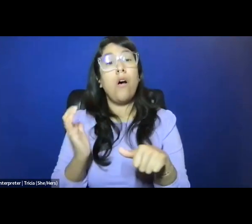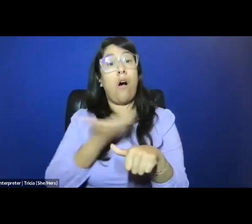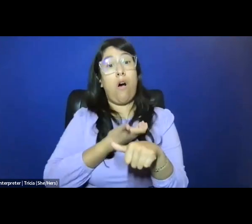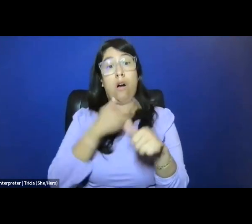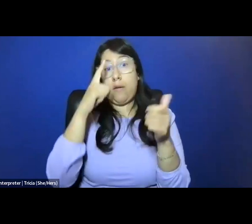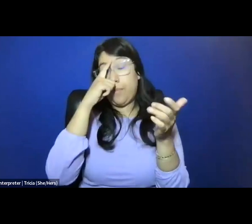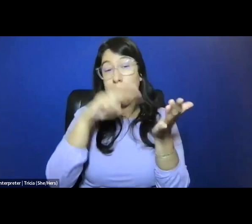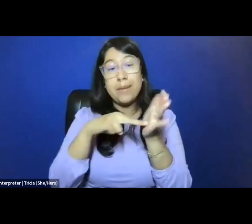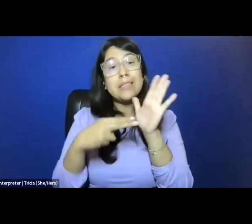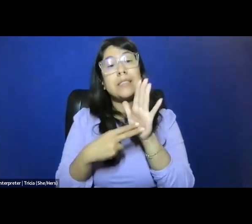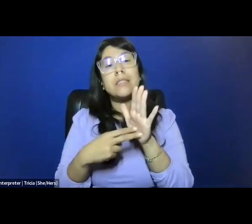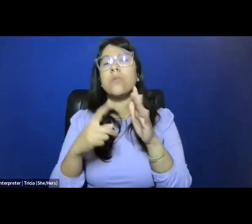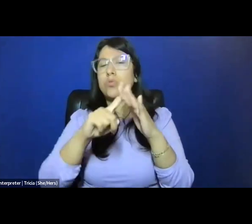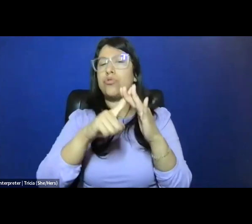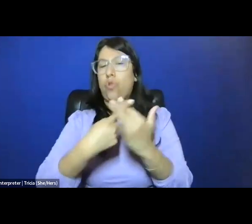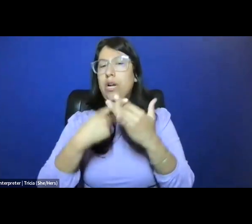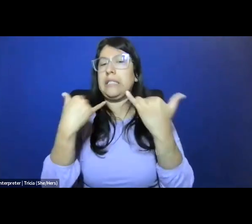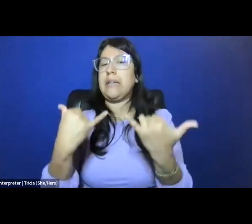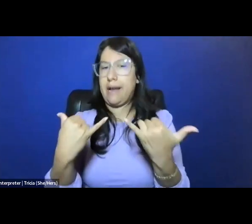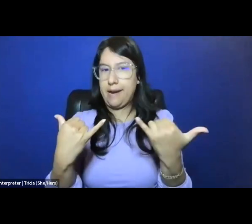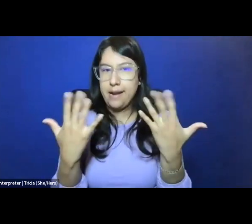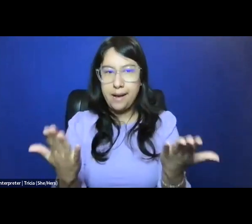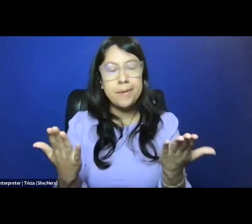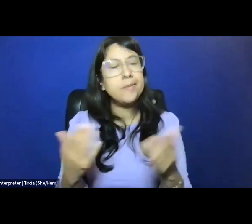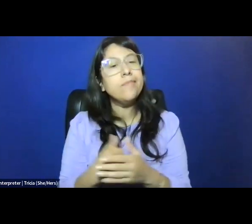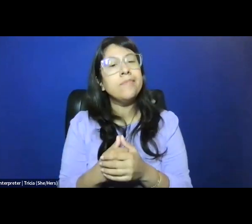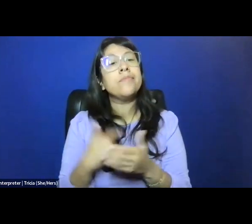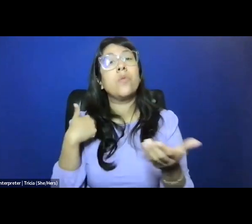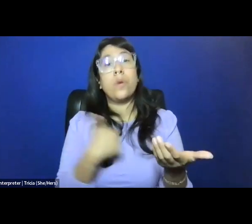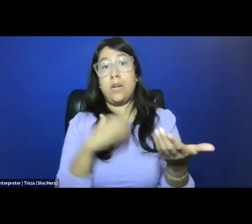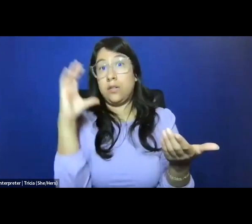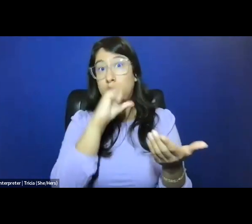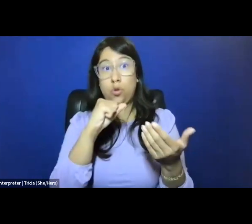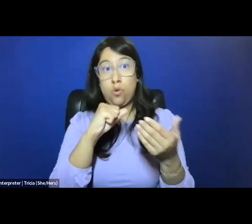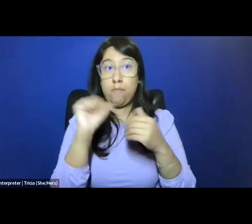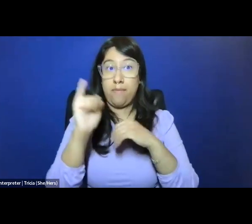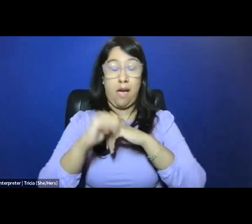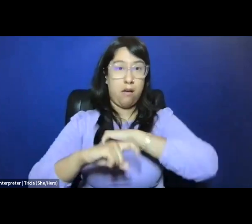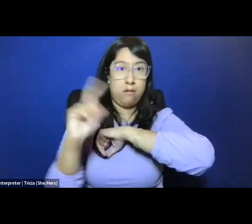For our purposes, this is where we're starting from today. We assume that the criminalization of abortion